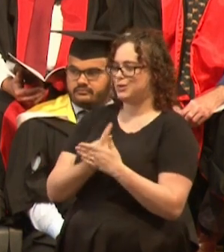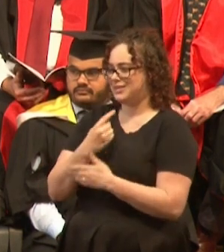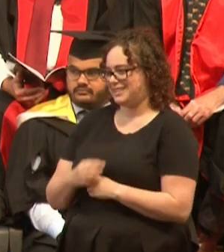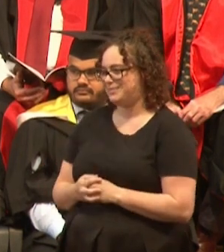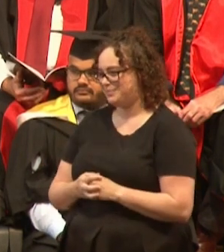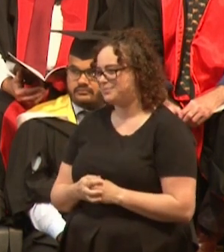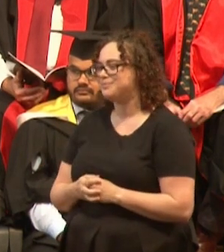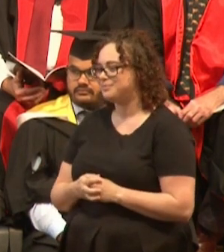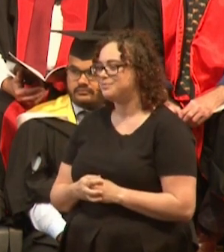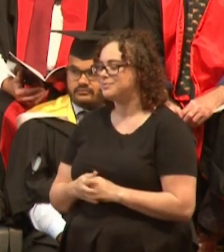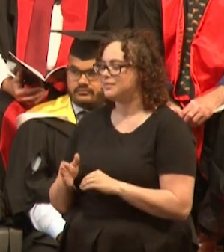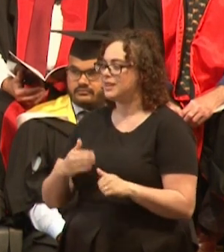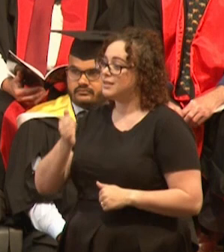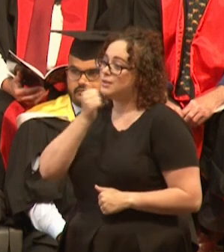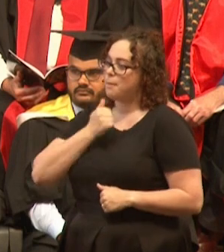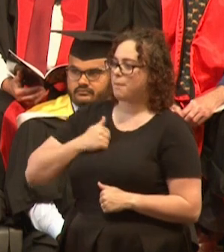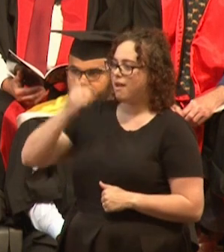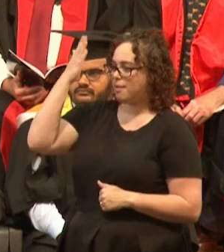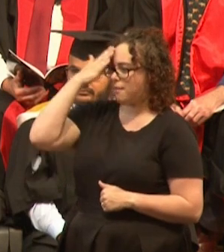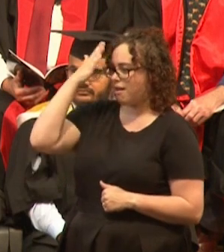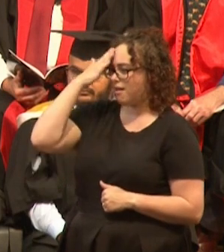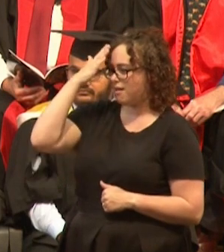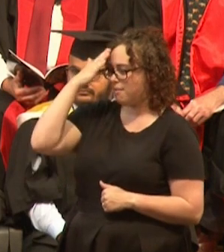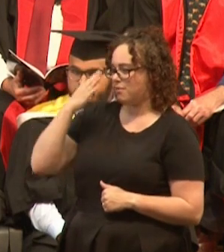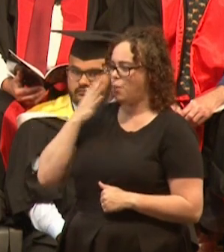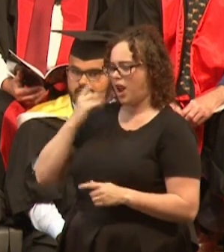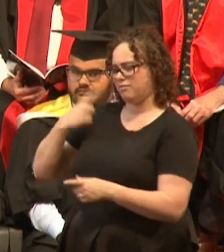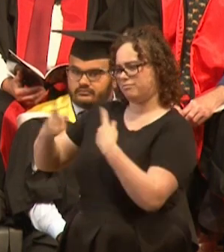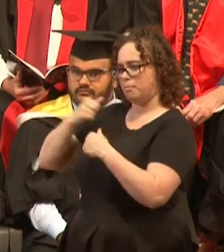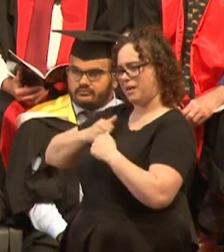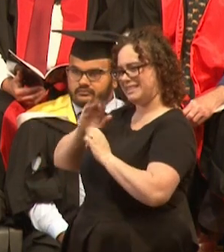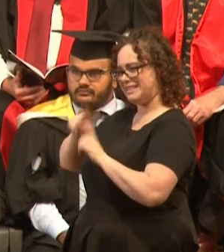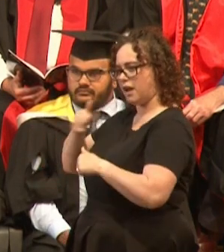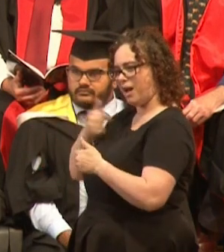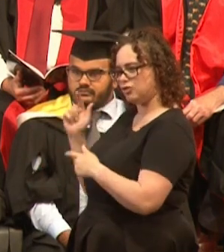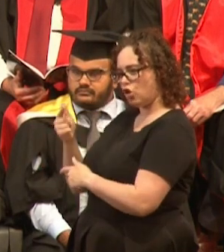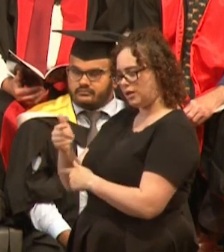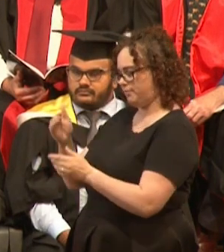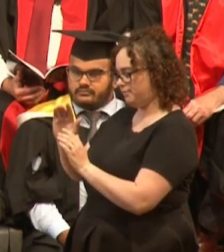My mom, going back to the start I guess, my mom was a nurse just up here at Charlie Gairdner Hospital,